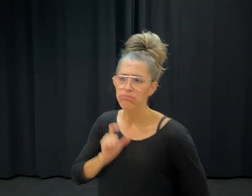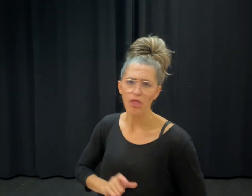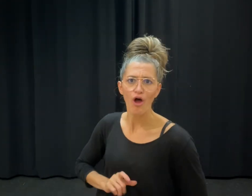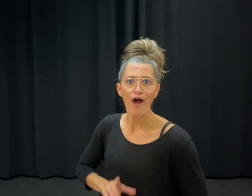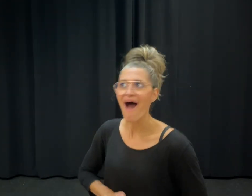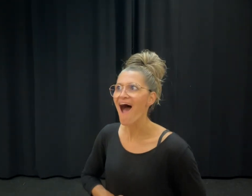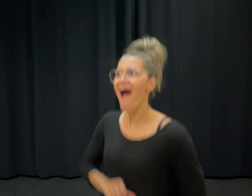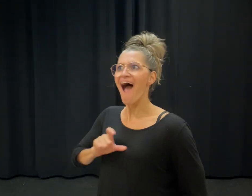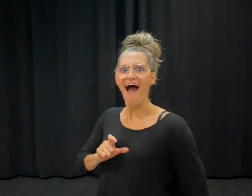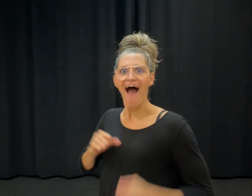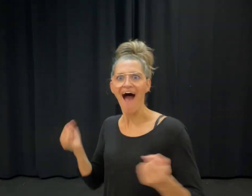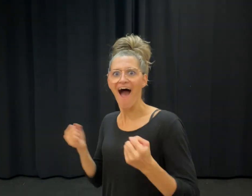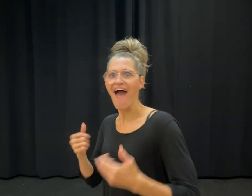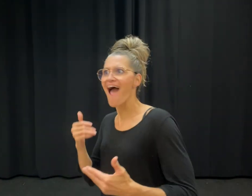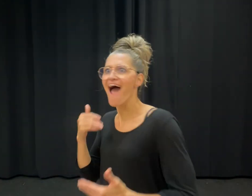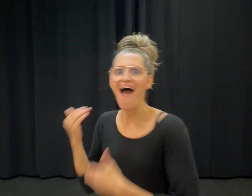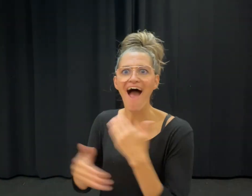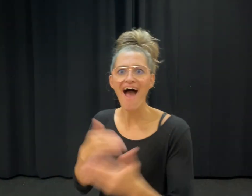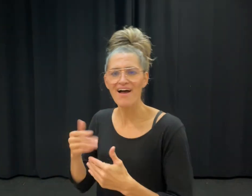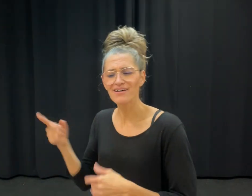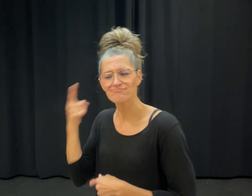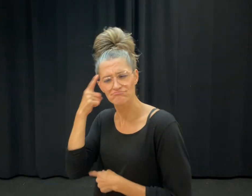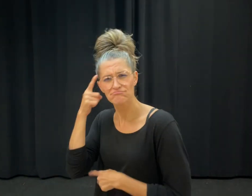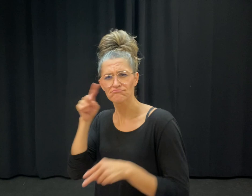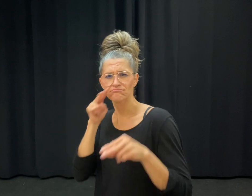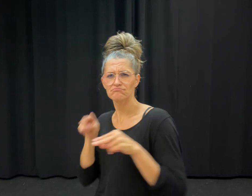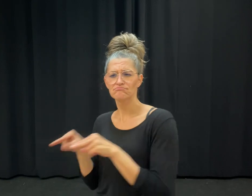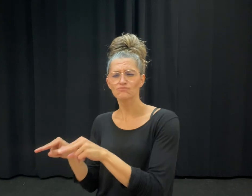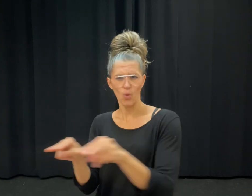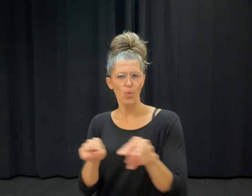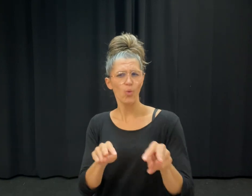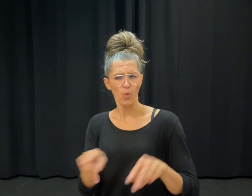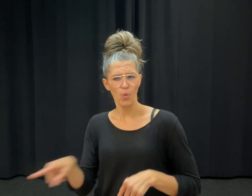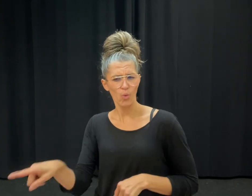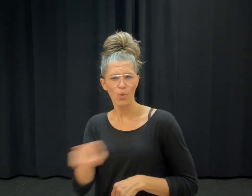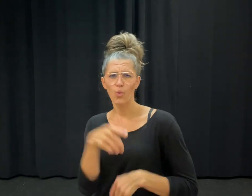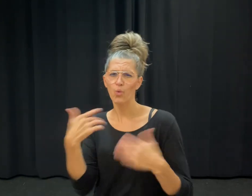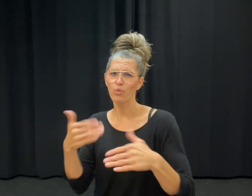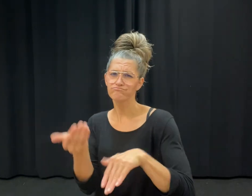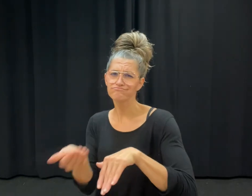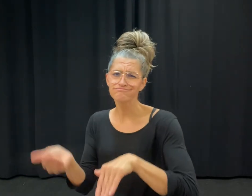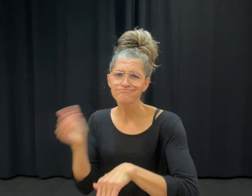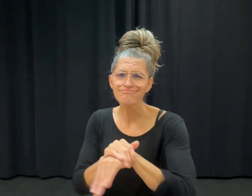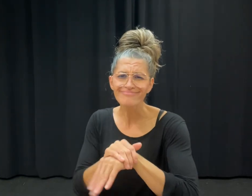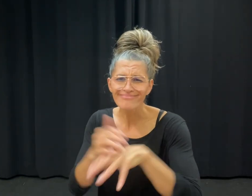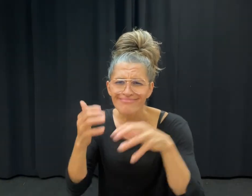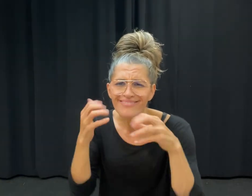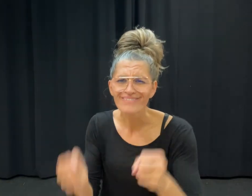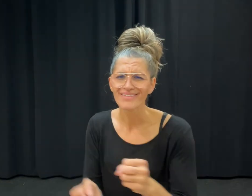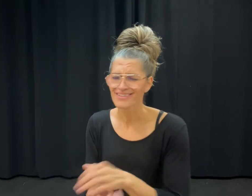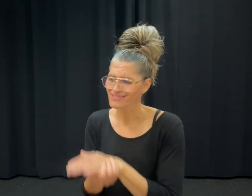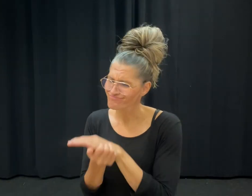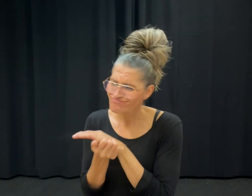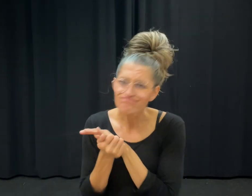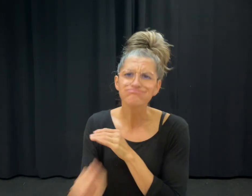believe in their talent and are confident